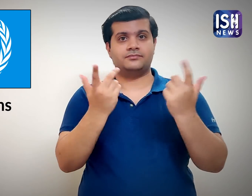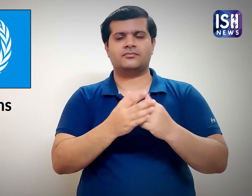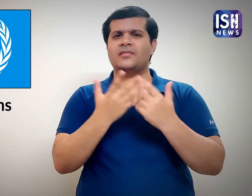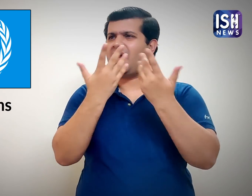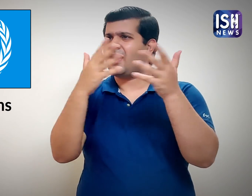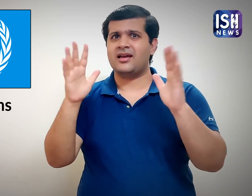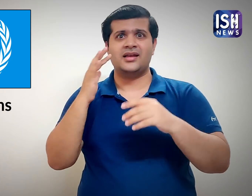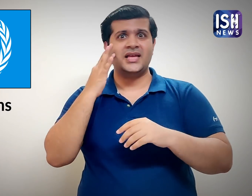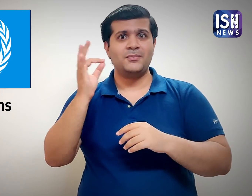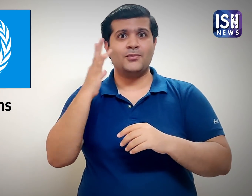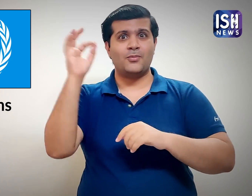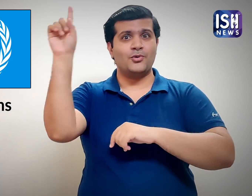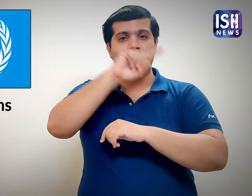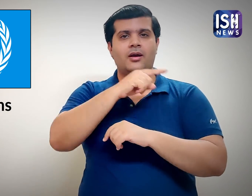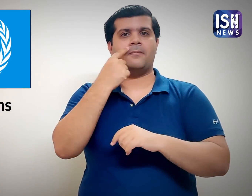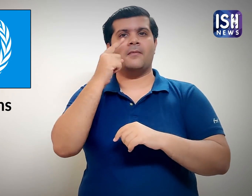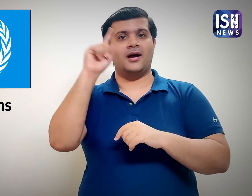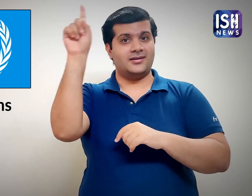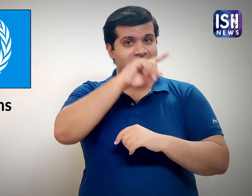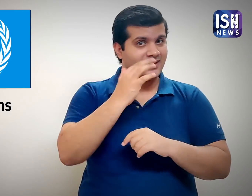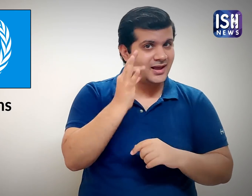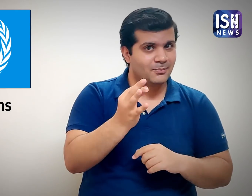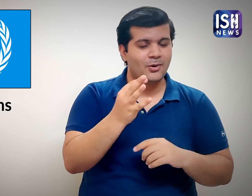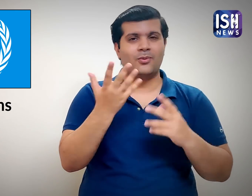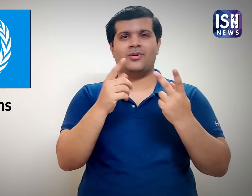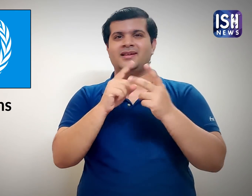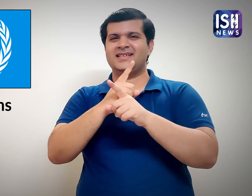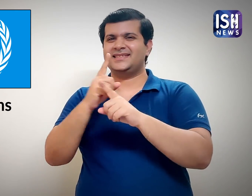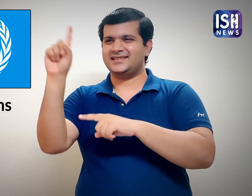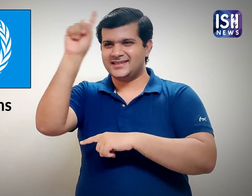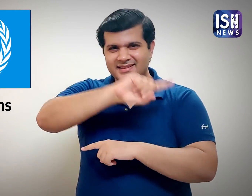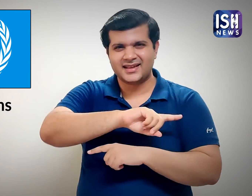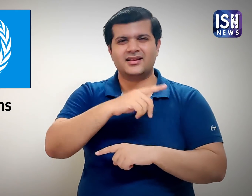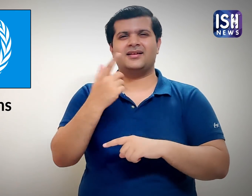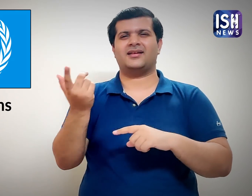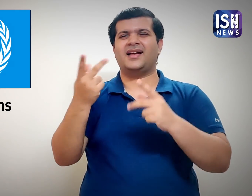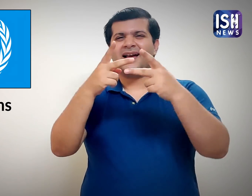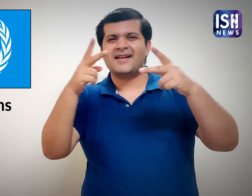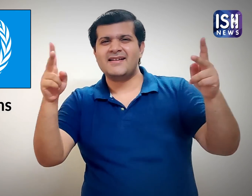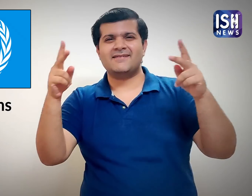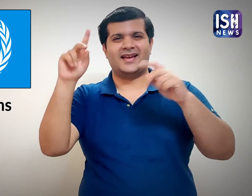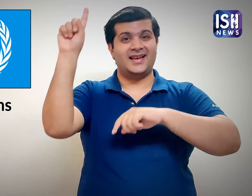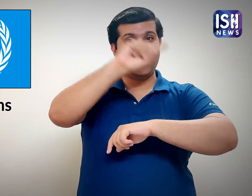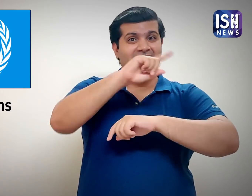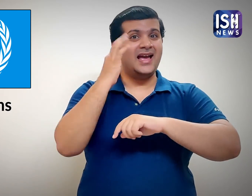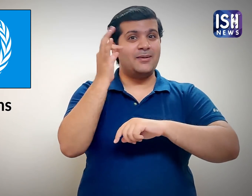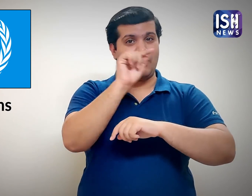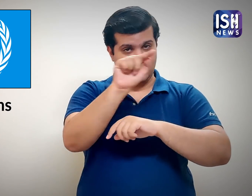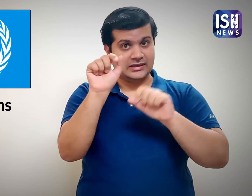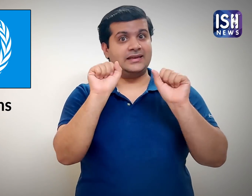We have important events such as Mother's Day, Father's Day, Teacher's Day, etc.